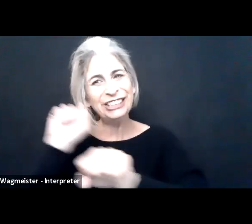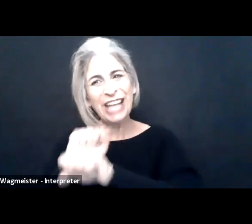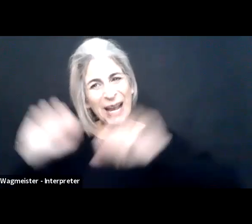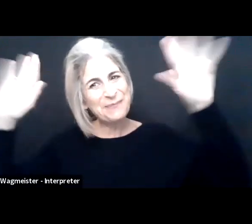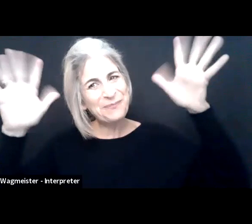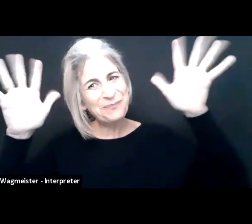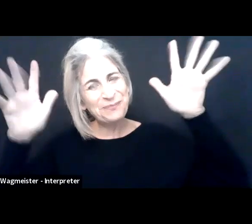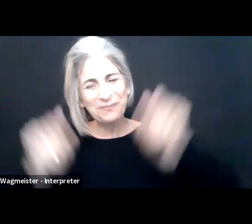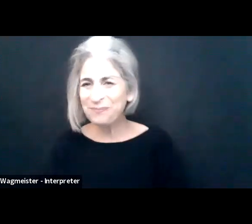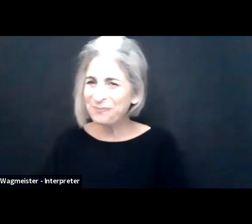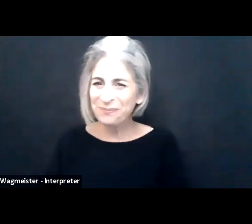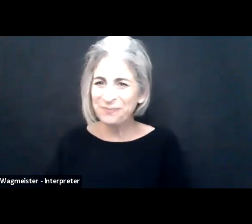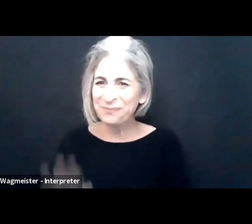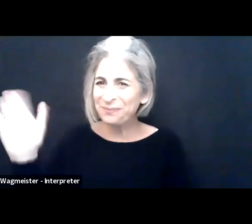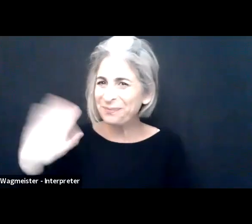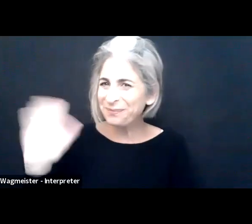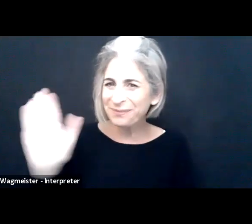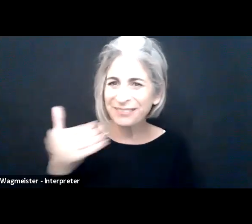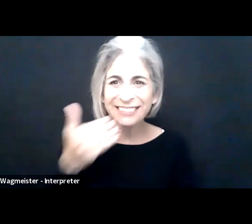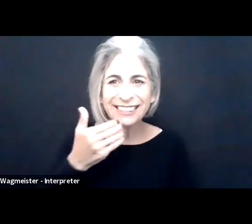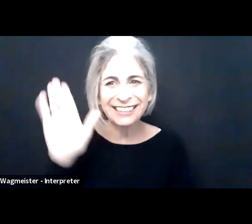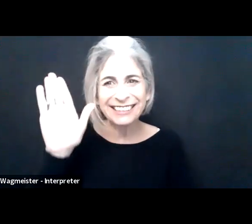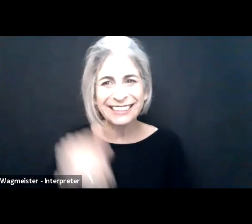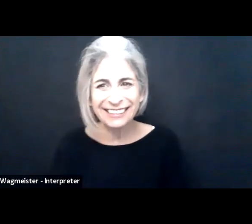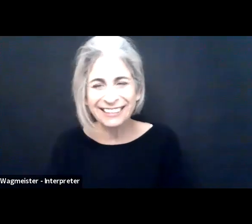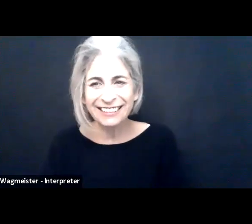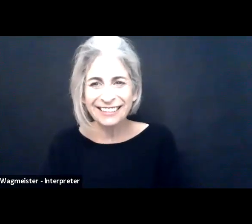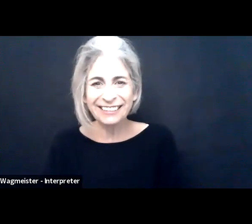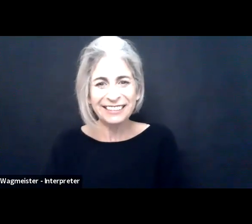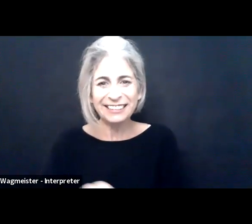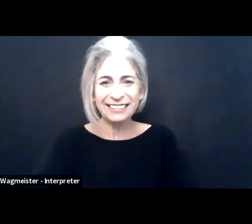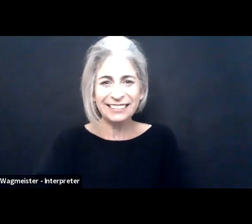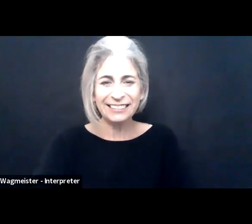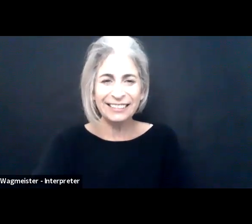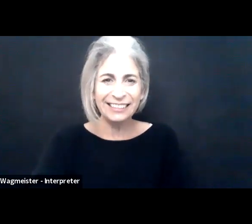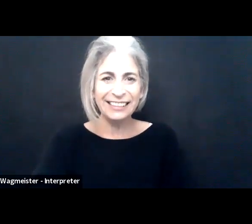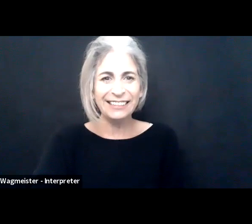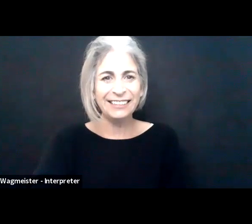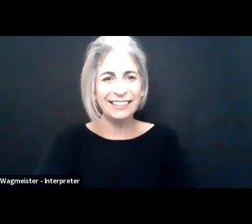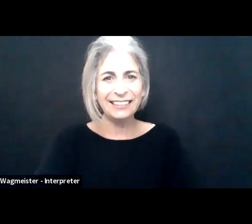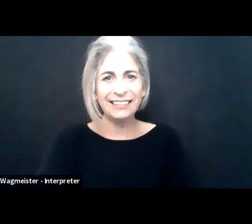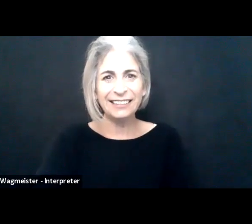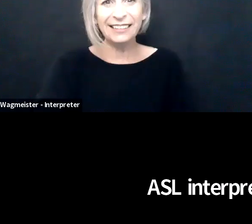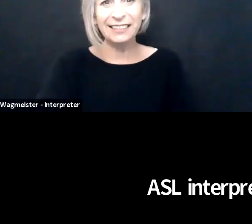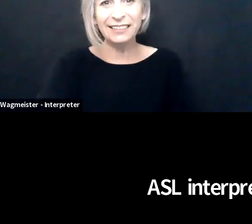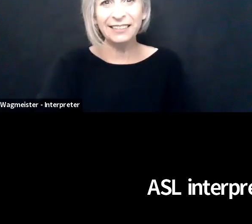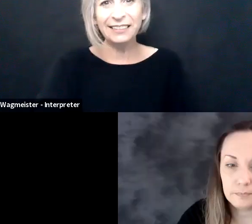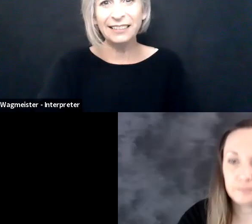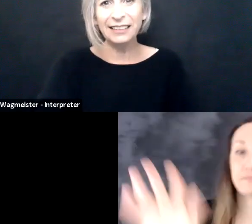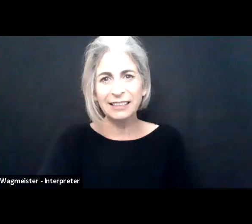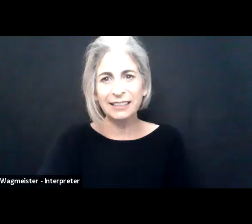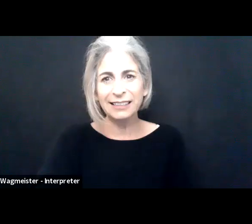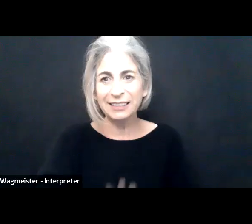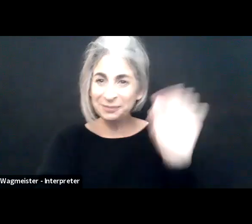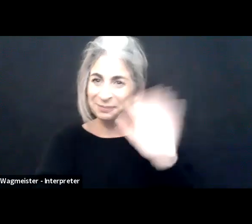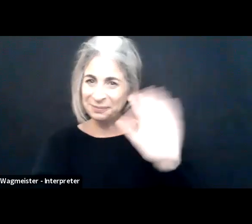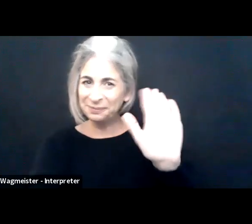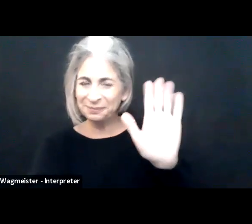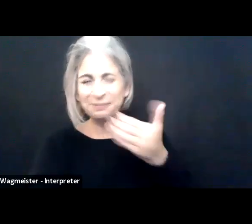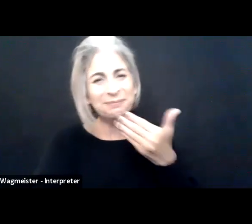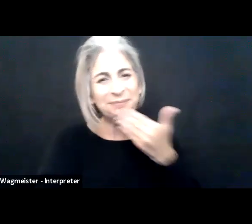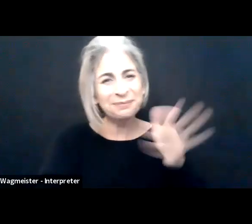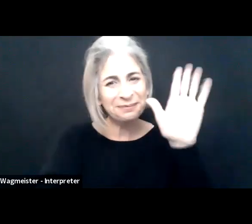job.